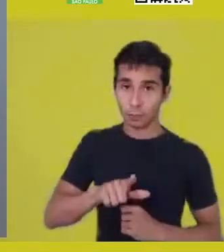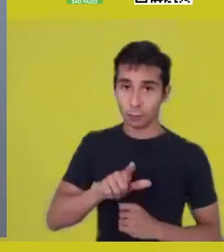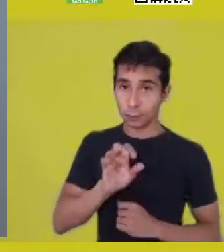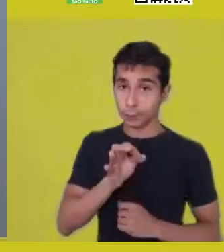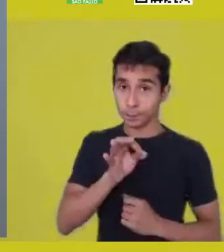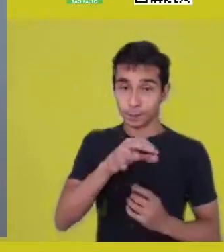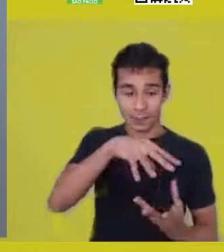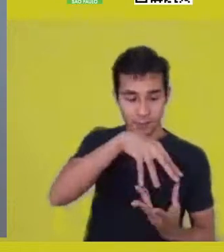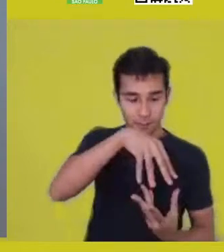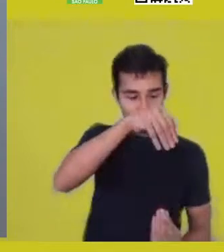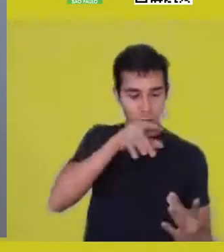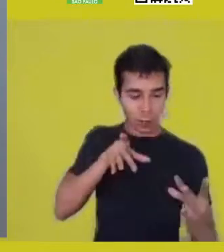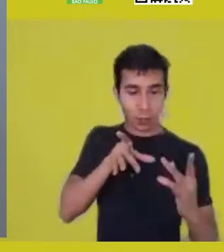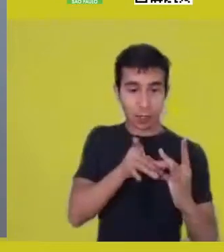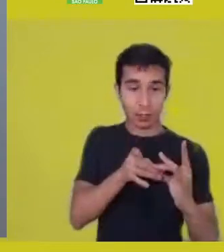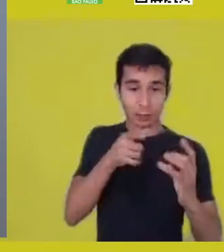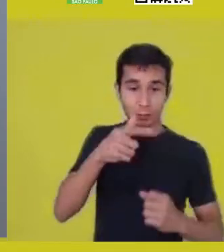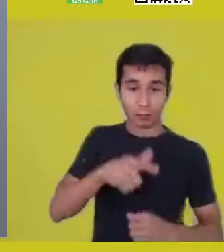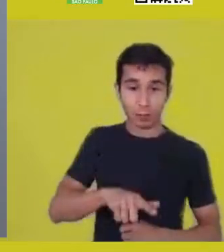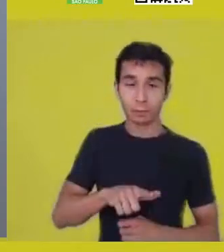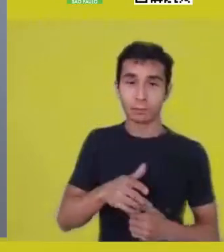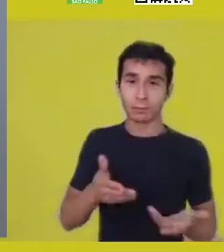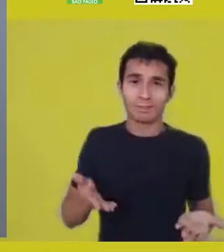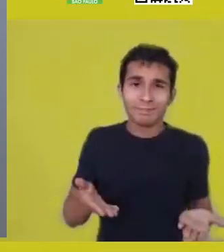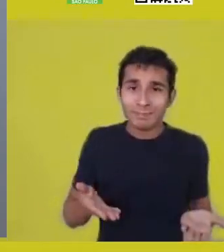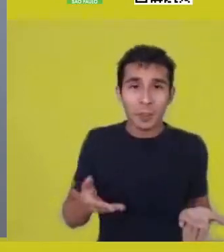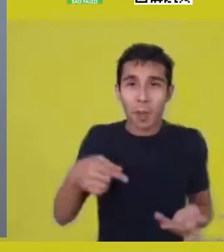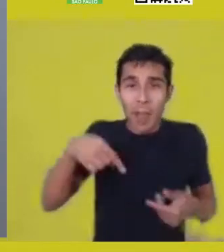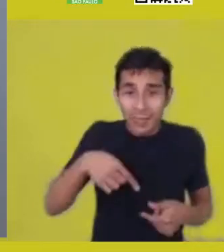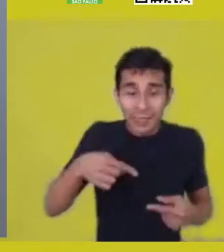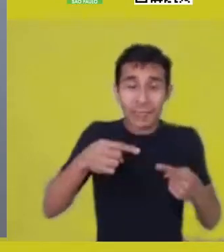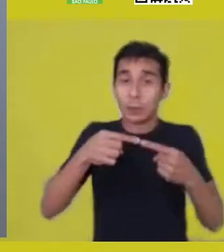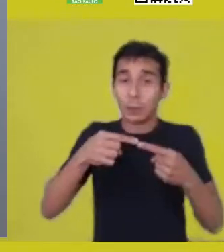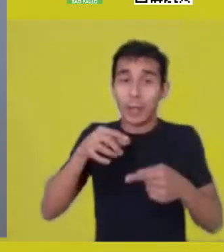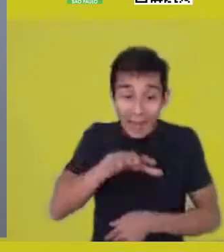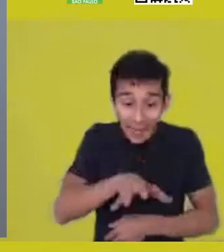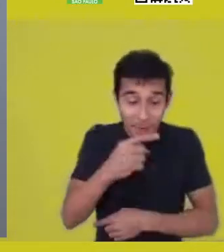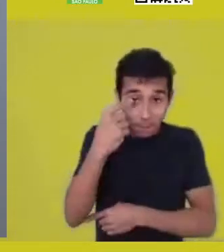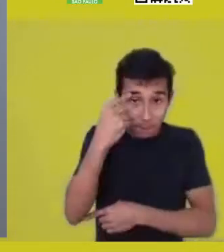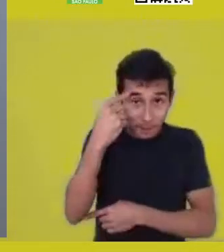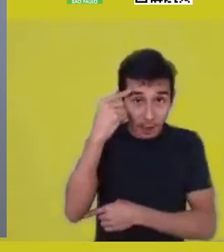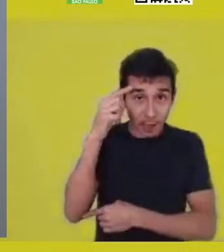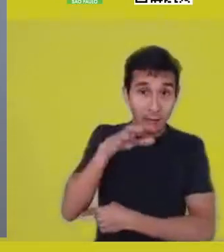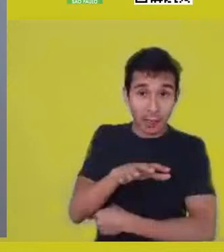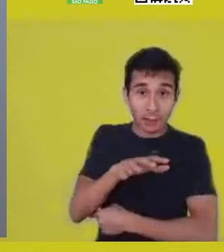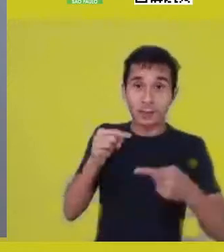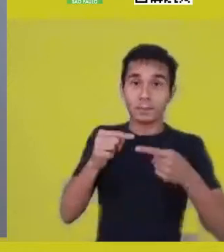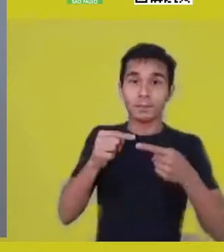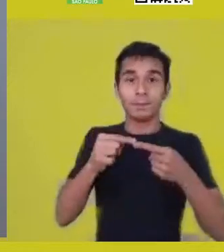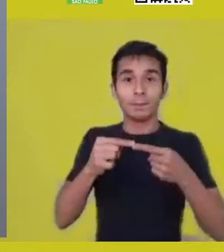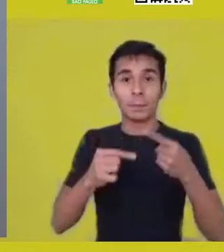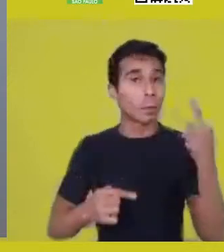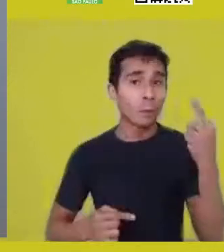That’s neither here nor there. Because if we are nature